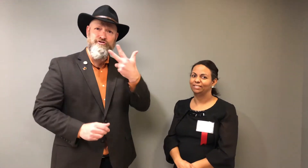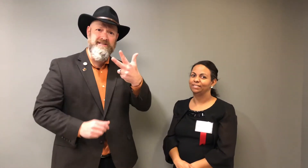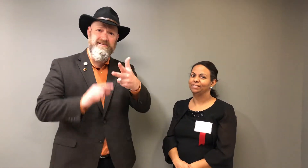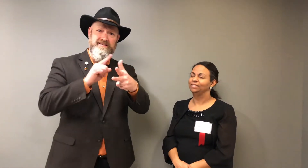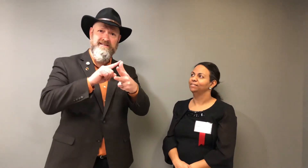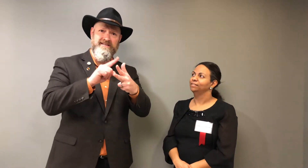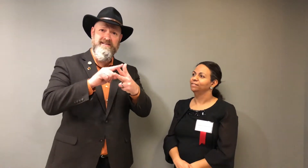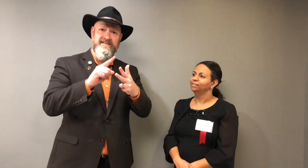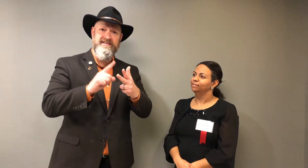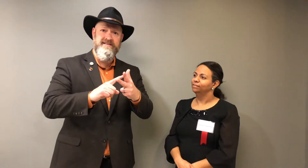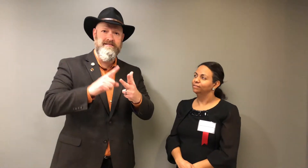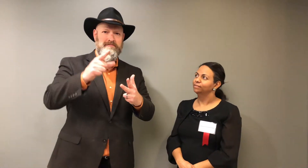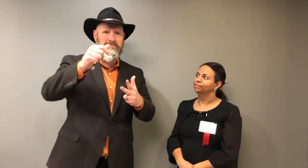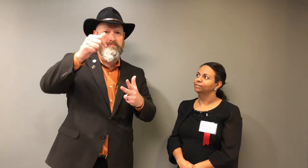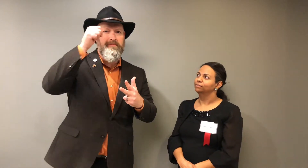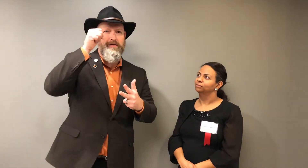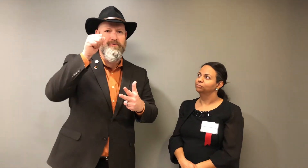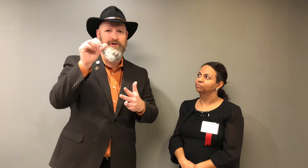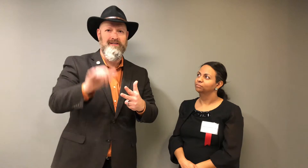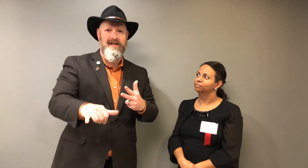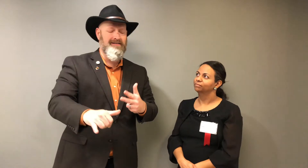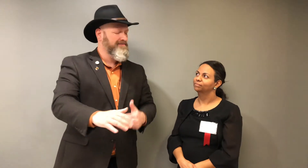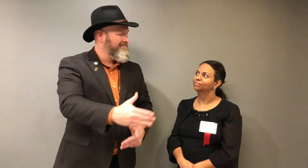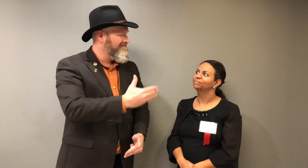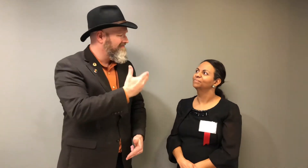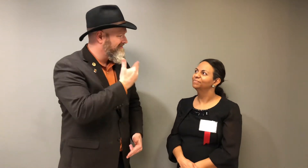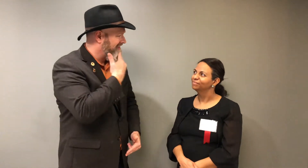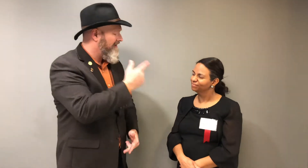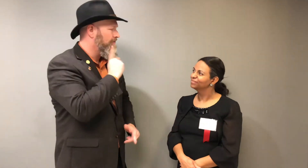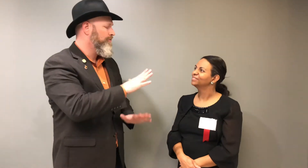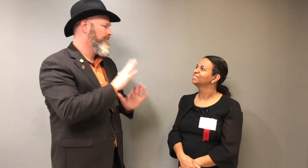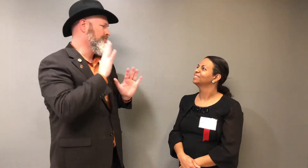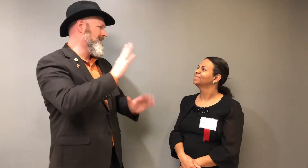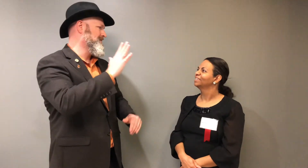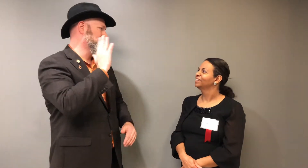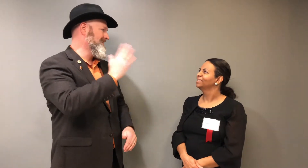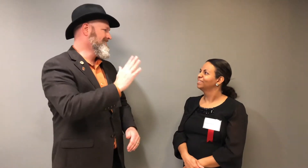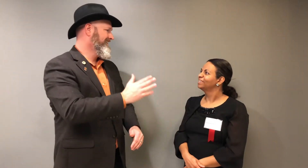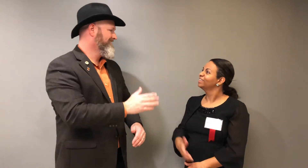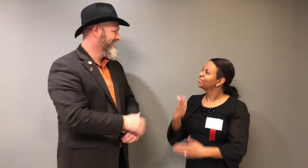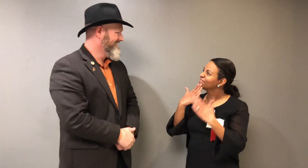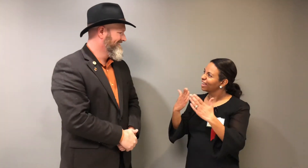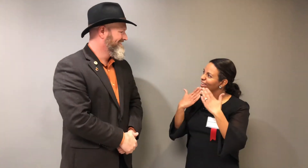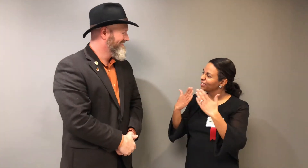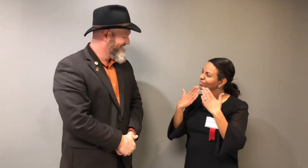with three main points. Remember that! Thank you for your wonderful presentation. Dr. Thompson-Ochoa: Thank you!